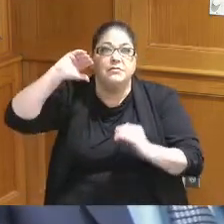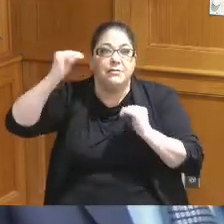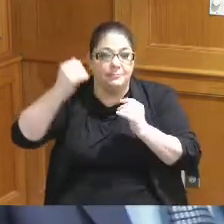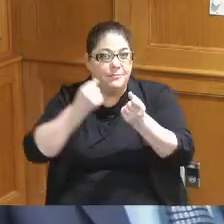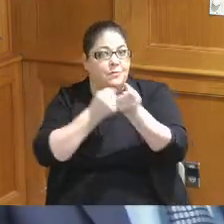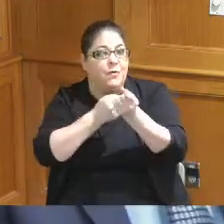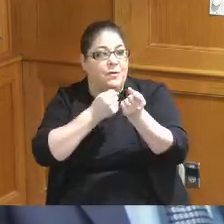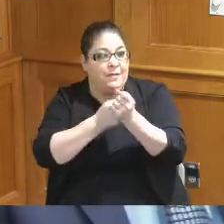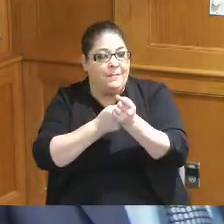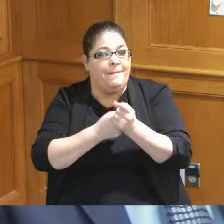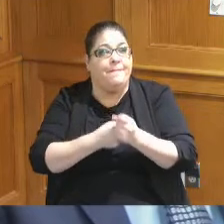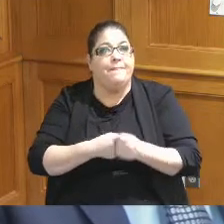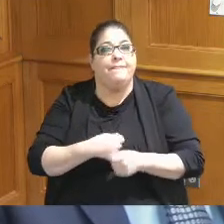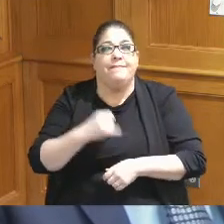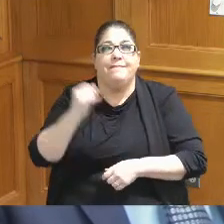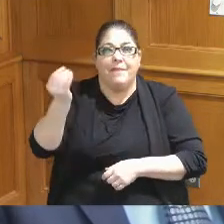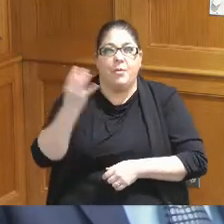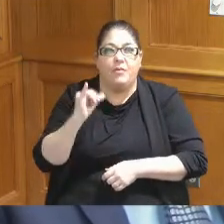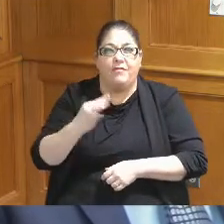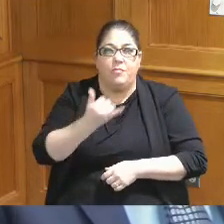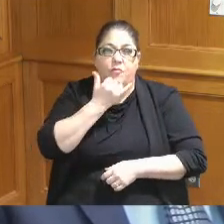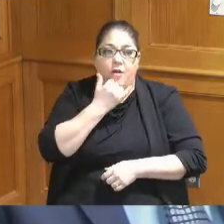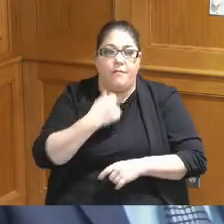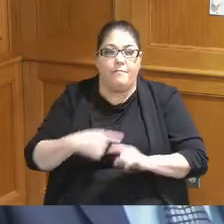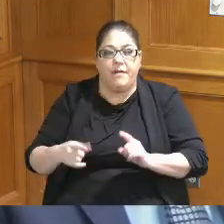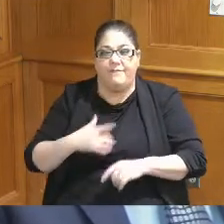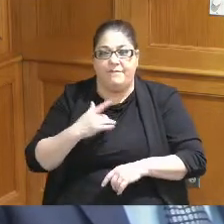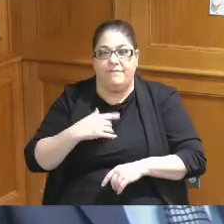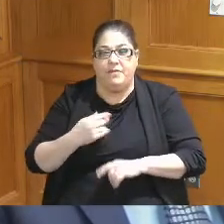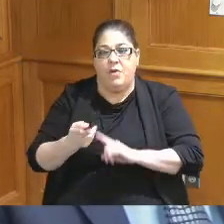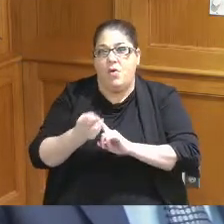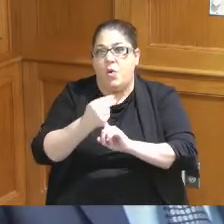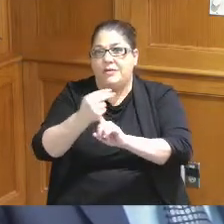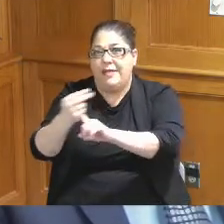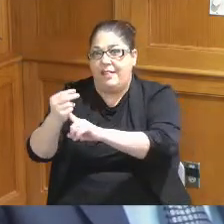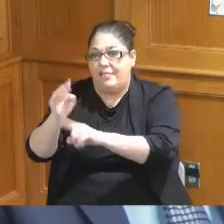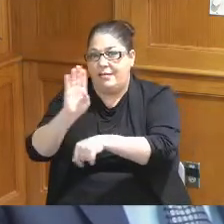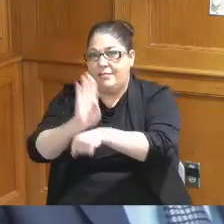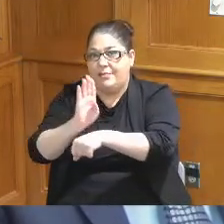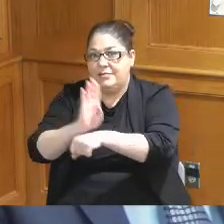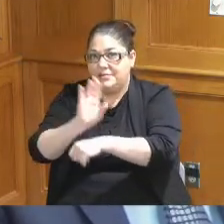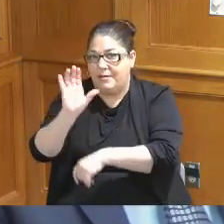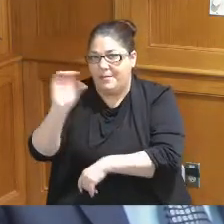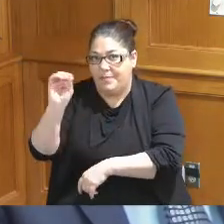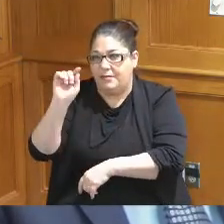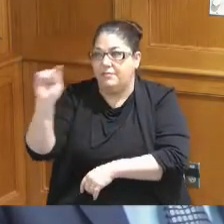I'm hearing also and correct me if I'm wrong that the hoteliers that are participating in